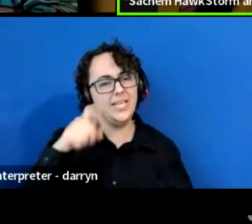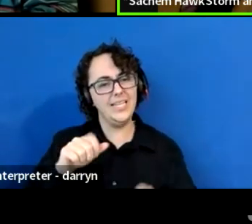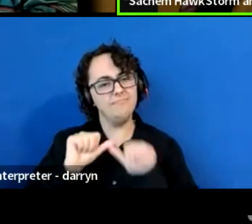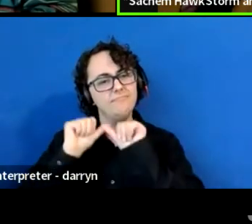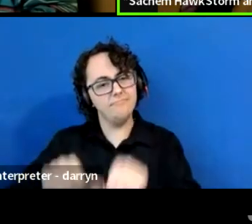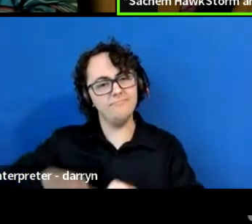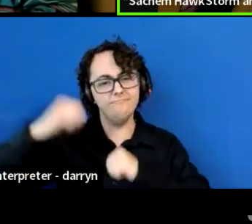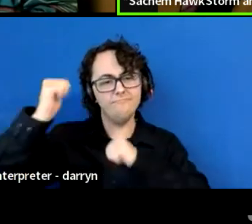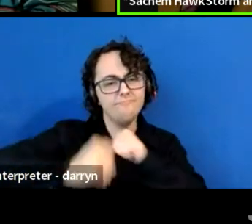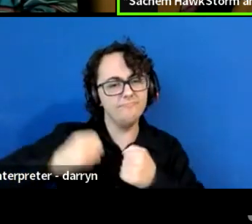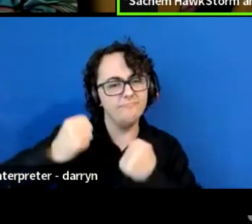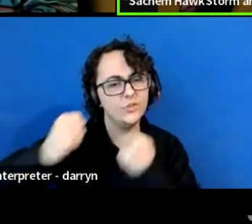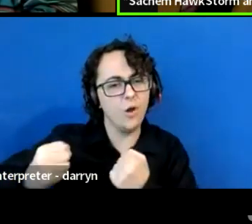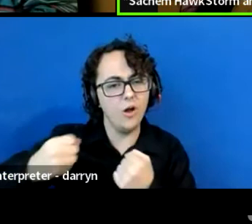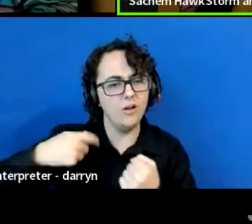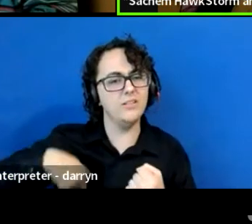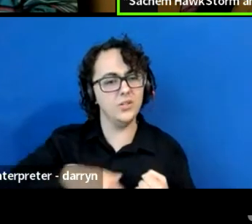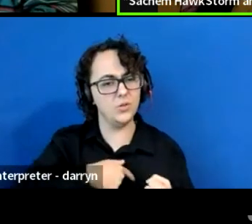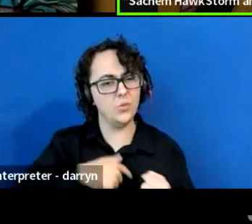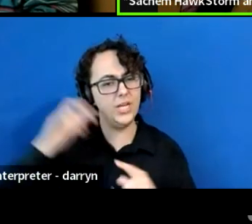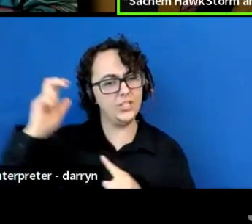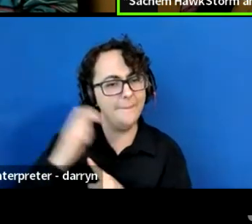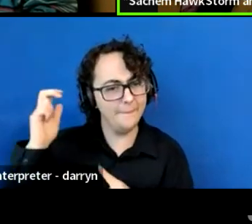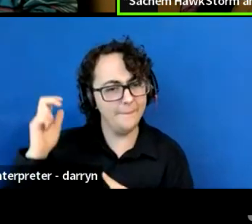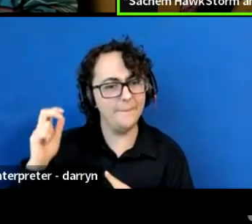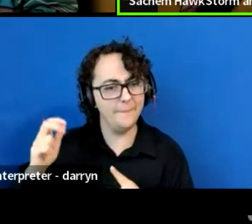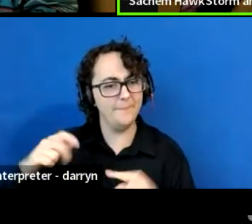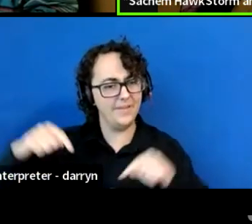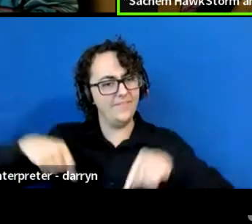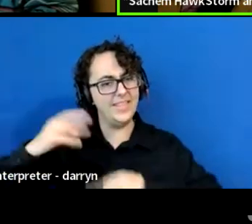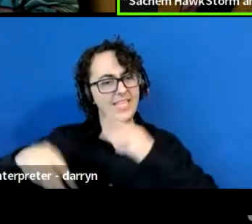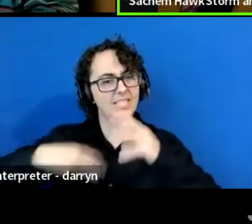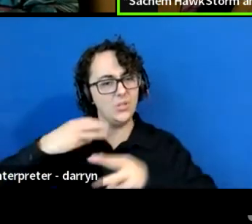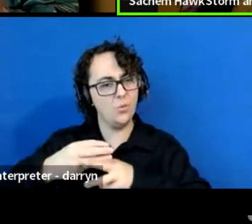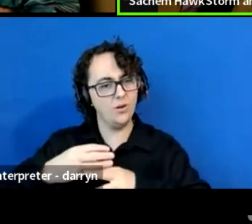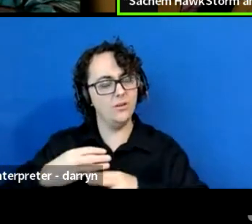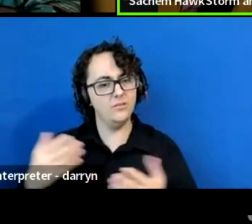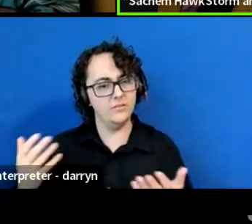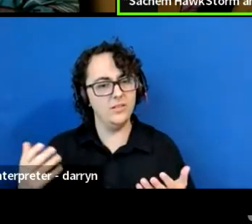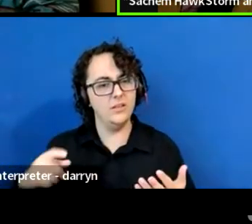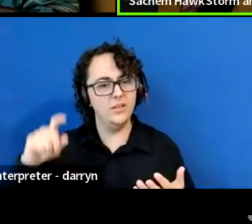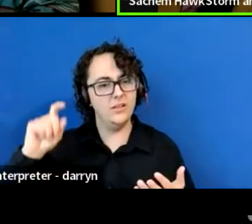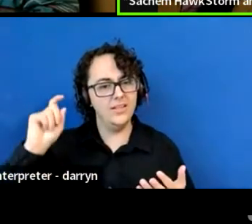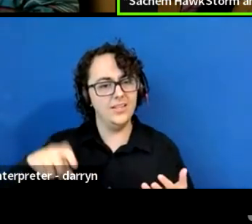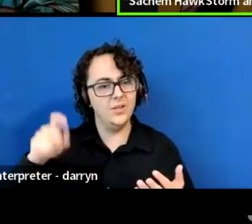We are champions of this world, and we need to feel empowered, thank you.